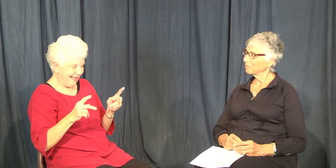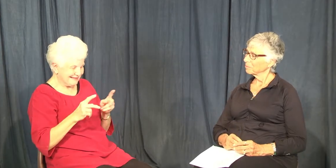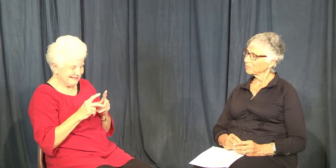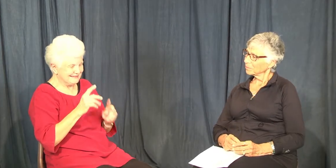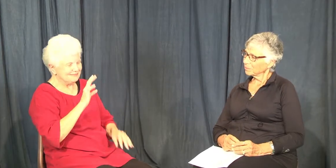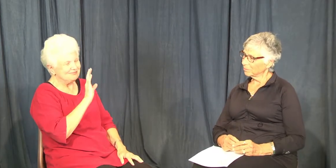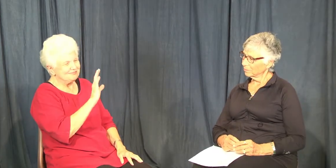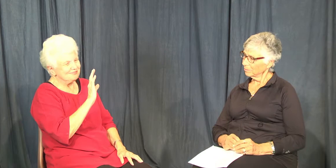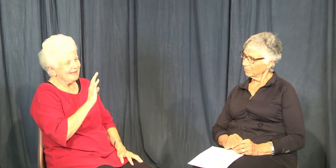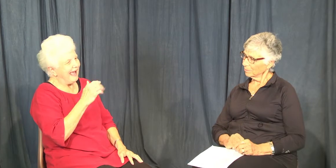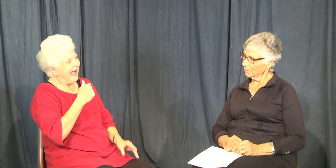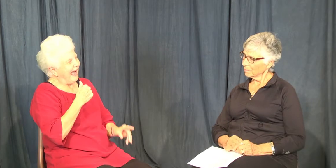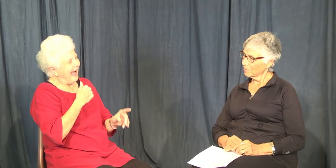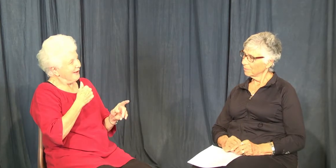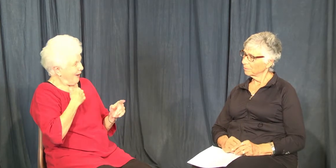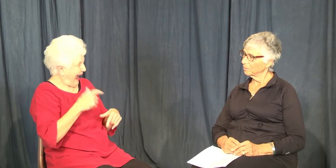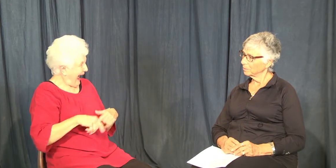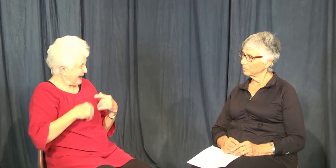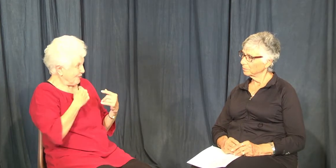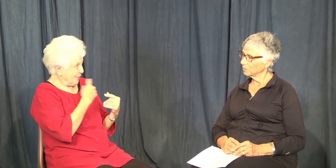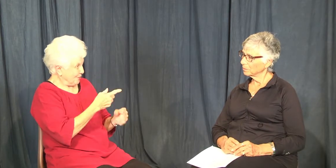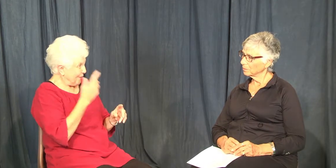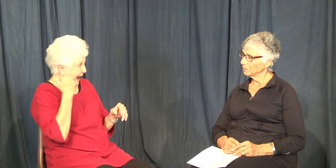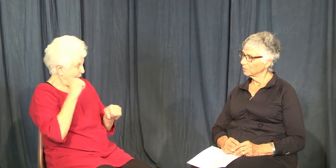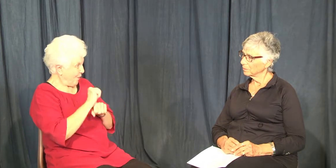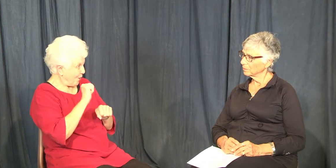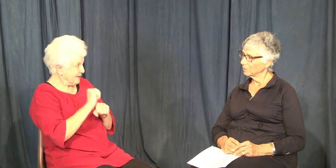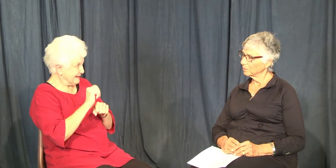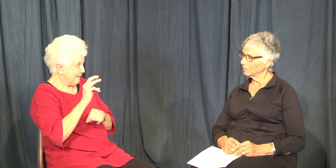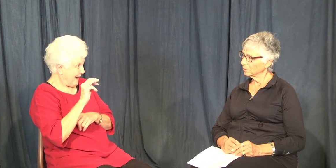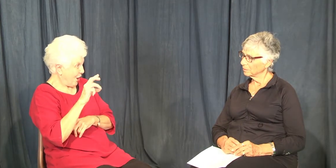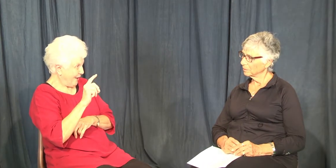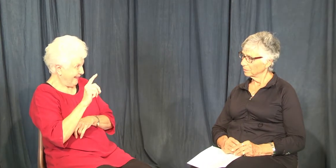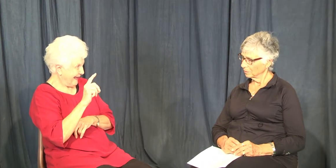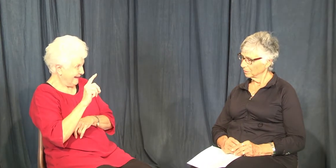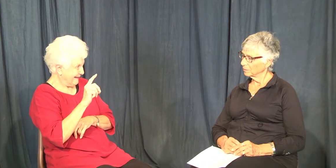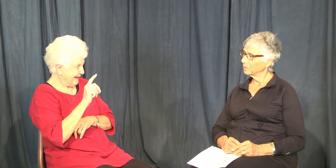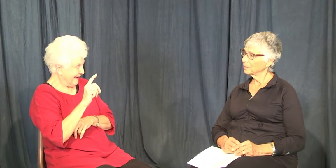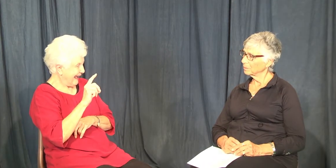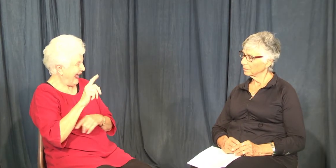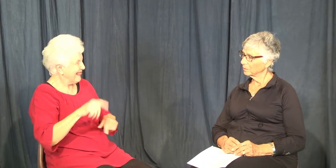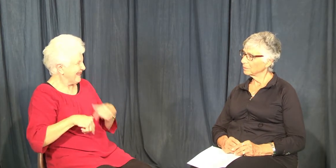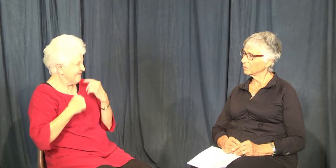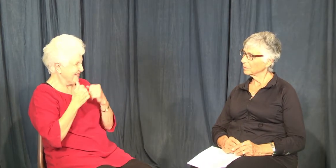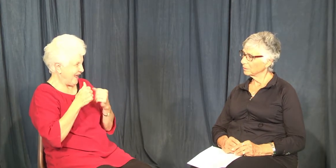of mine in a different place. Do you remember I told you that I worked in Maryland and I